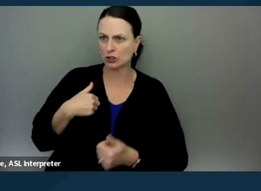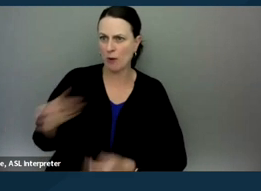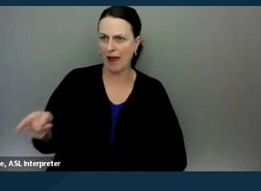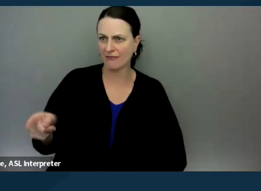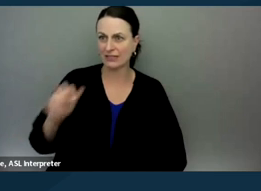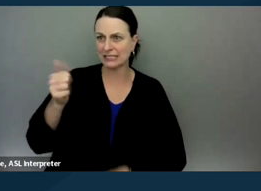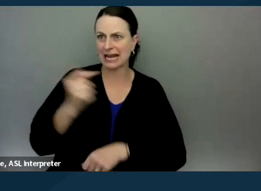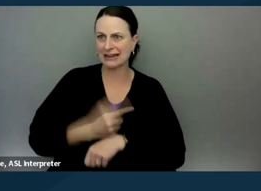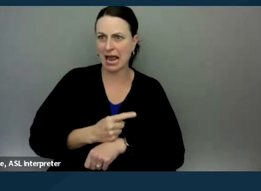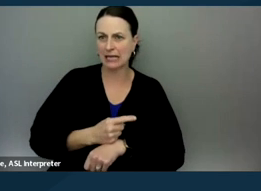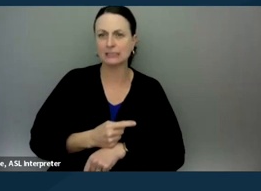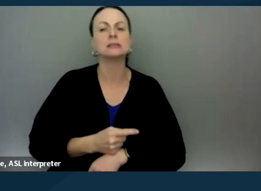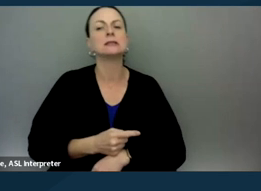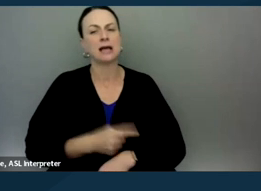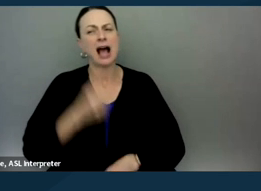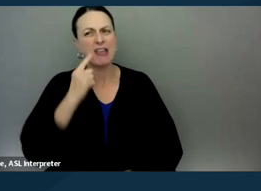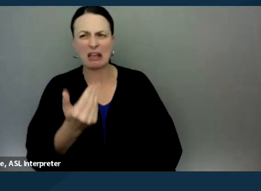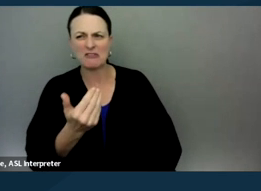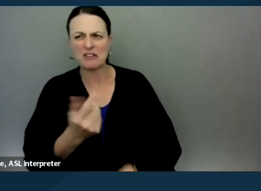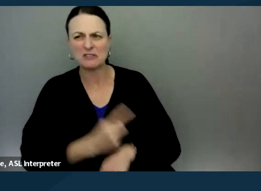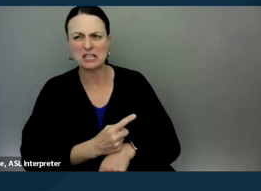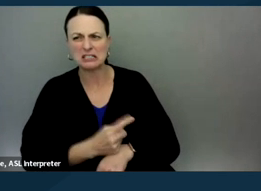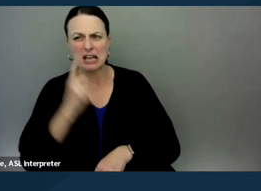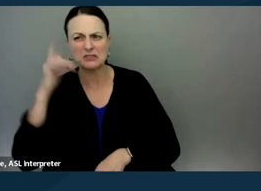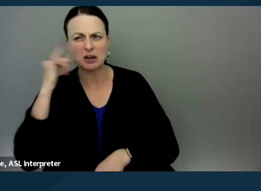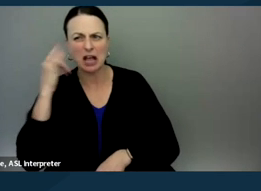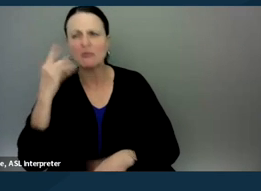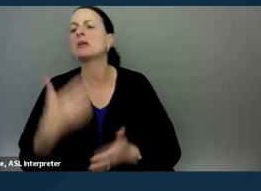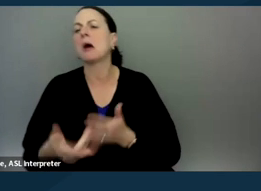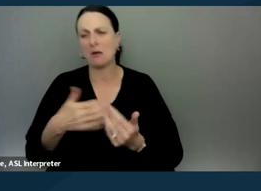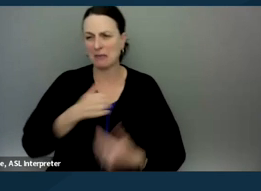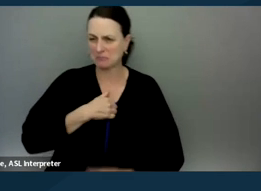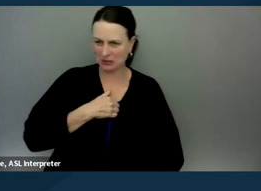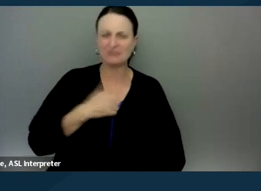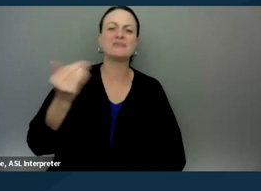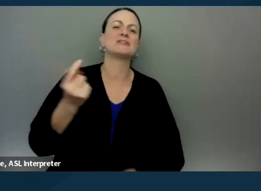That is. CHERYL: I think it's 15 in California here, Malhar, but just. 15, apologies, apologies, 15 days.